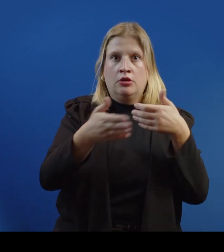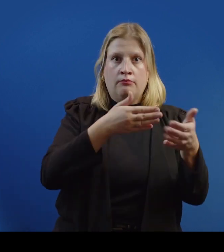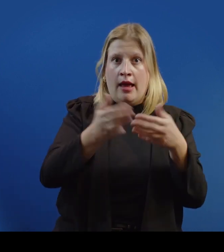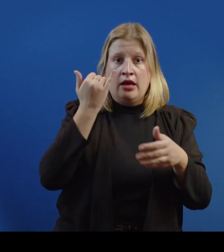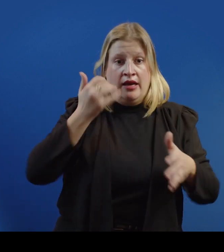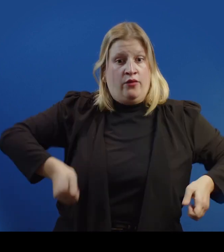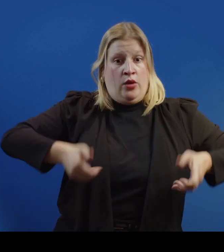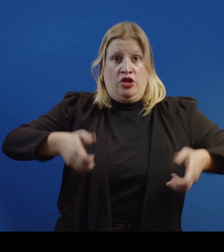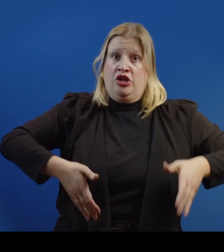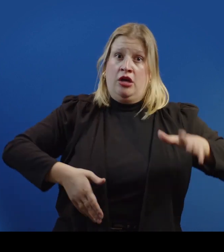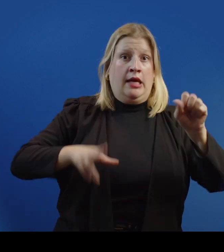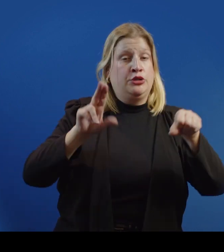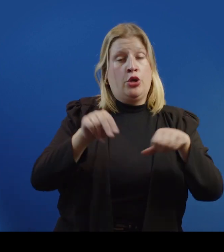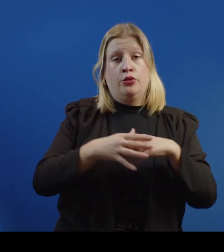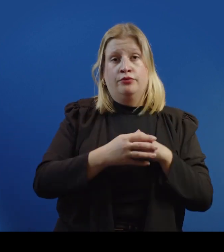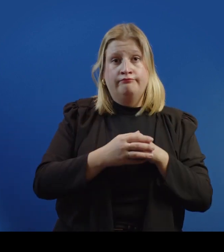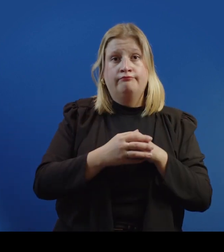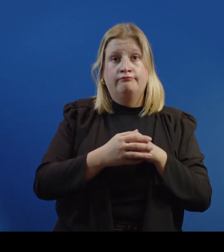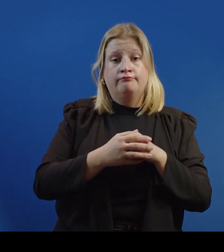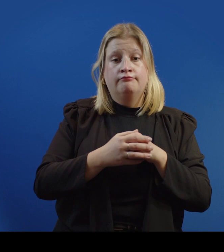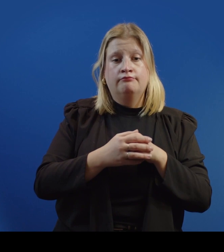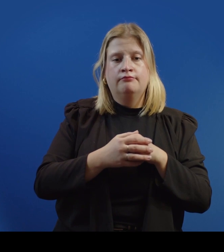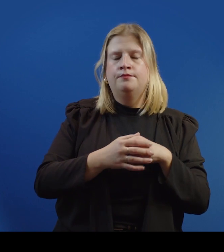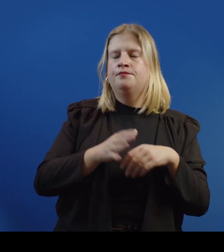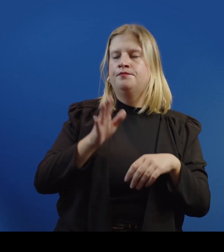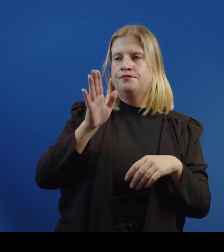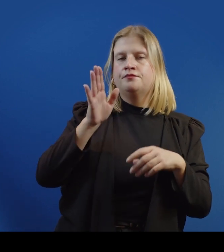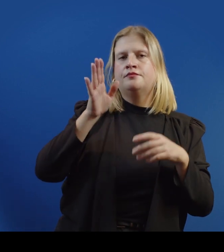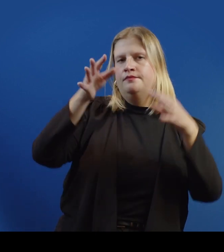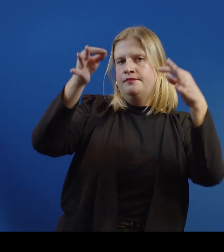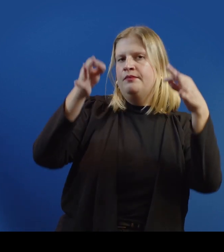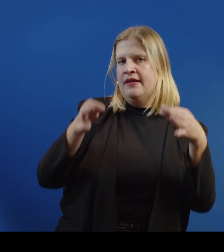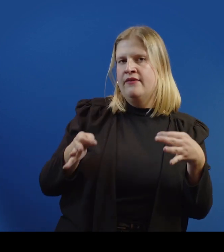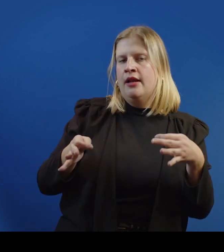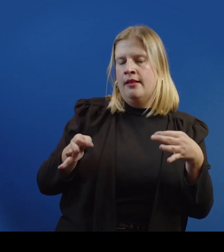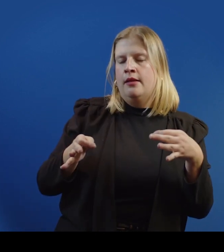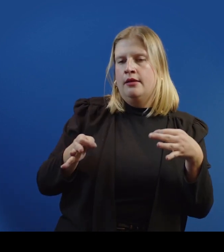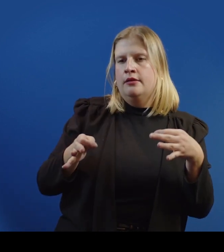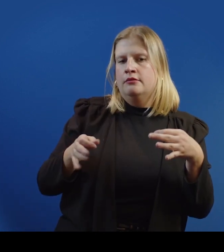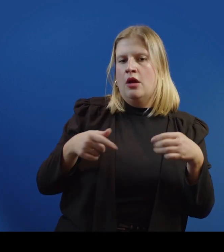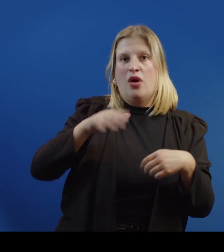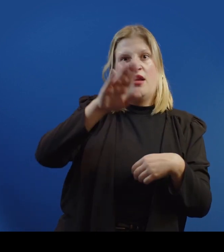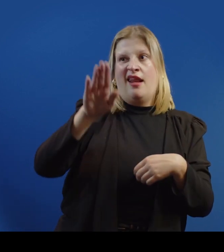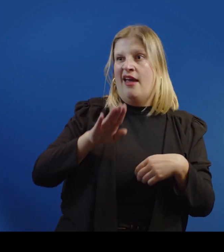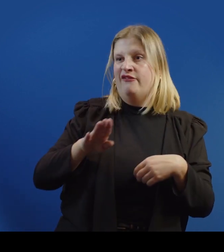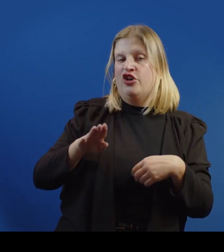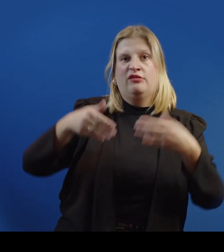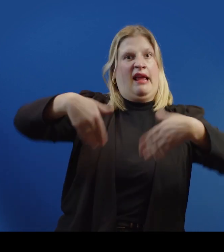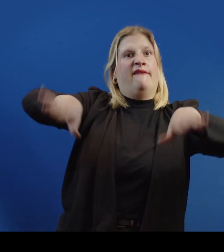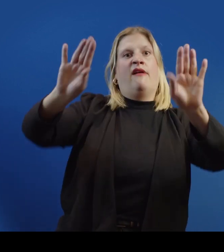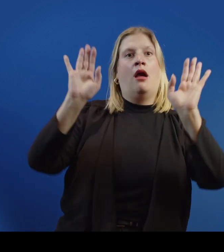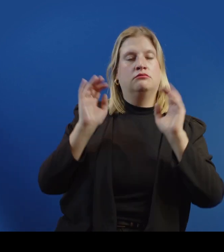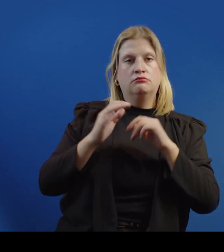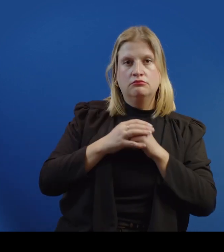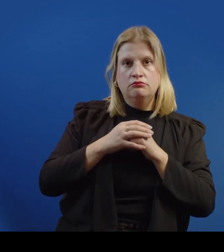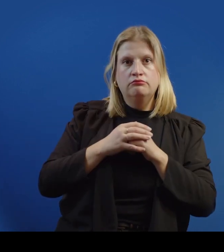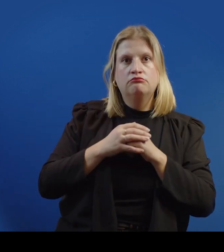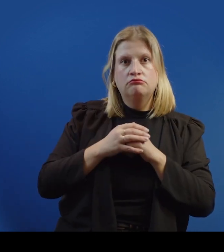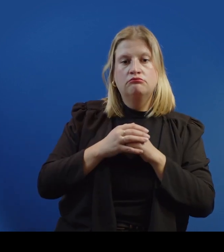no matter if they're in a wheelchair or not. I would definitely never give up, definitely, and...